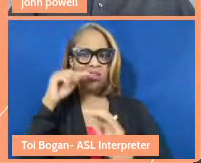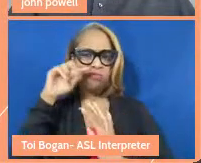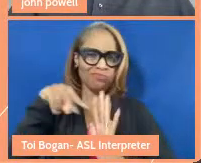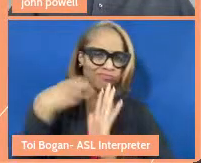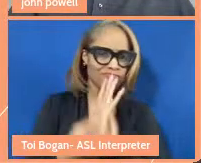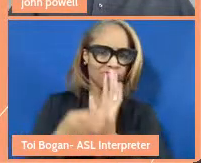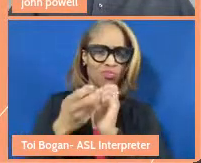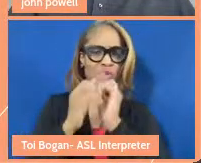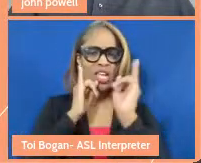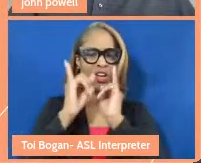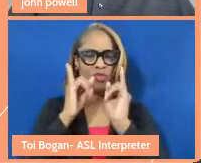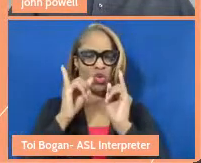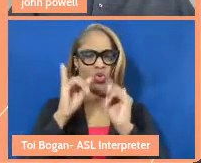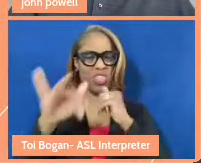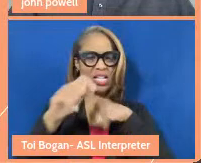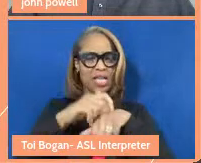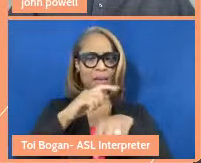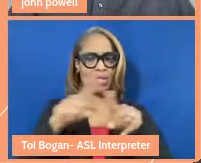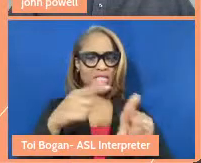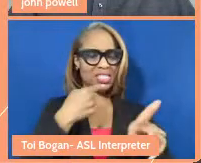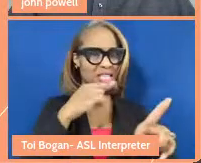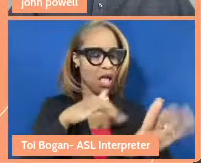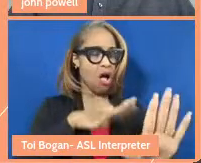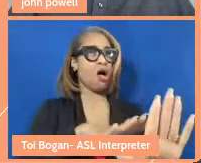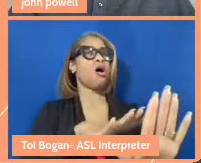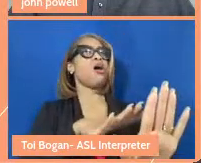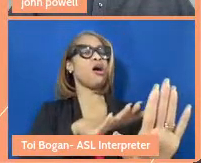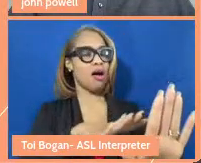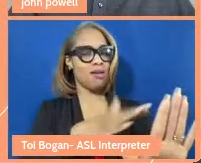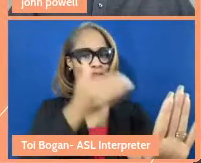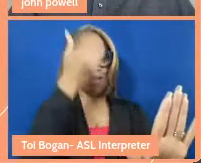but as soon as she said that, I knew that, that was going to be the title of the book.